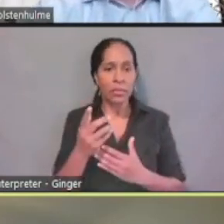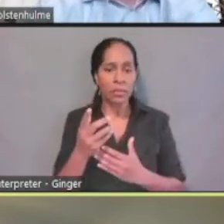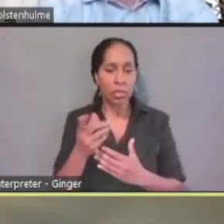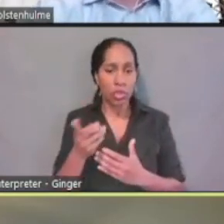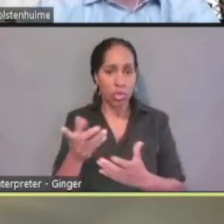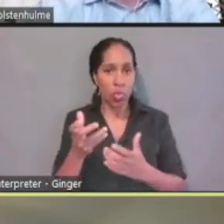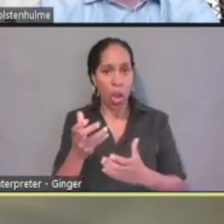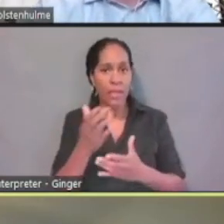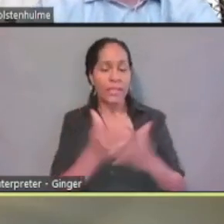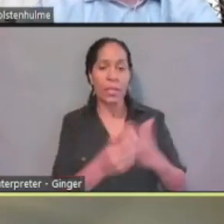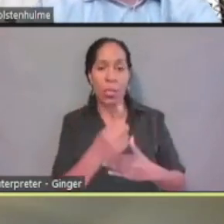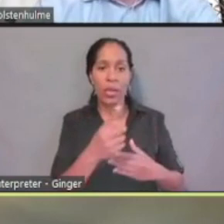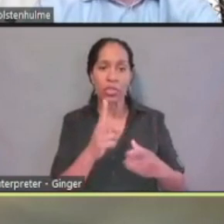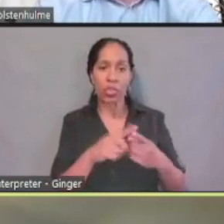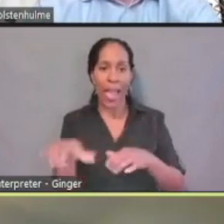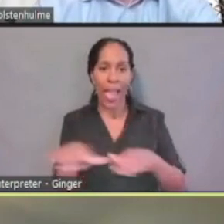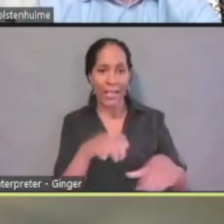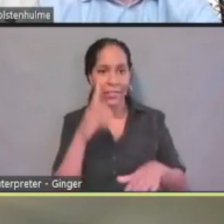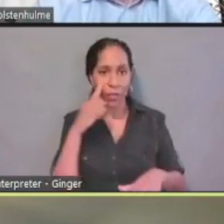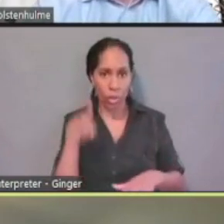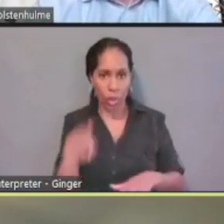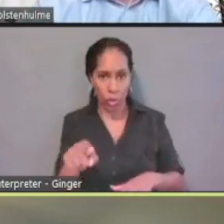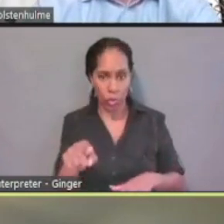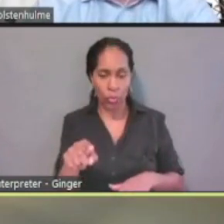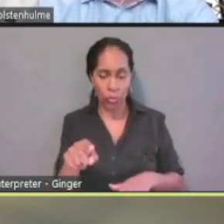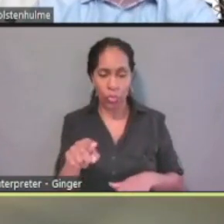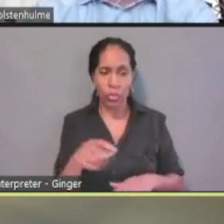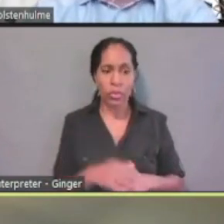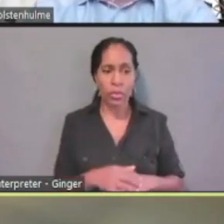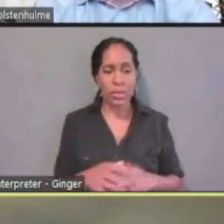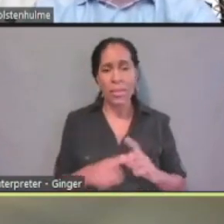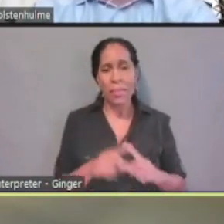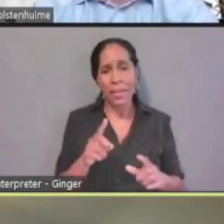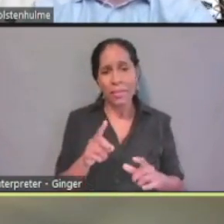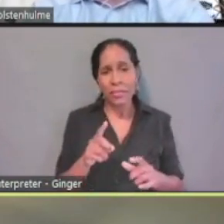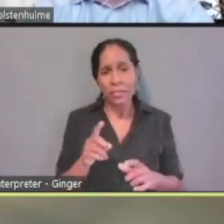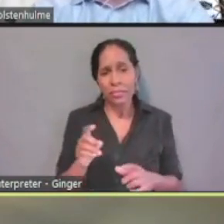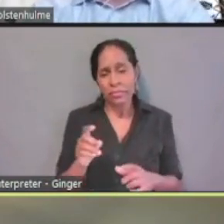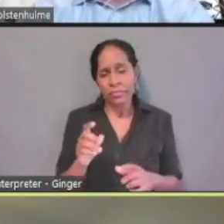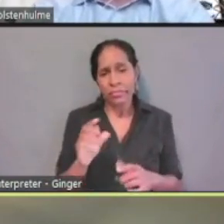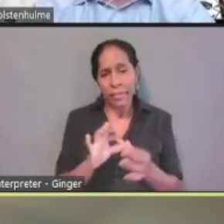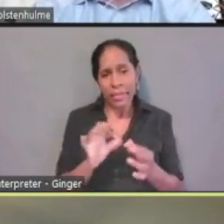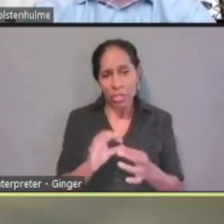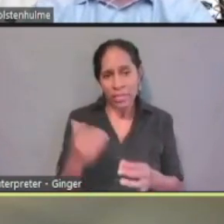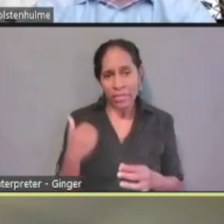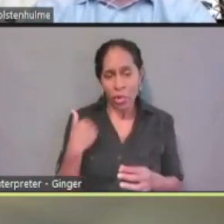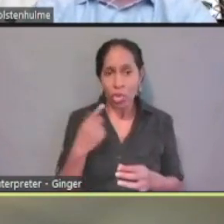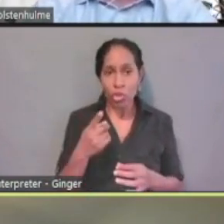But as Wes mentioned, if you're just assisting someone walking through the ePASS application